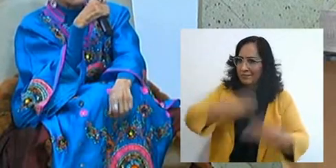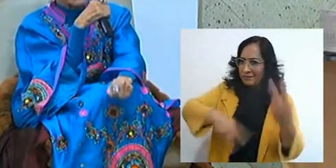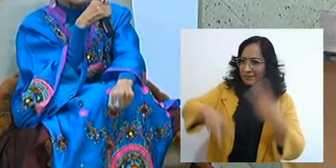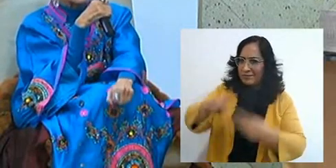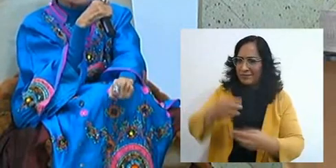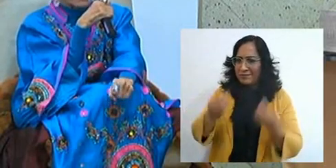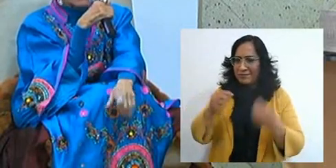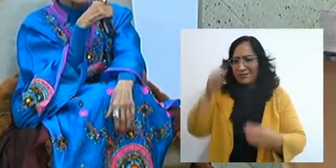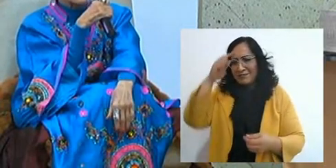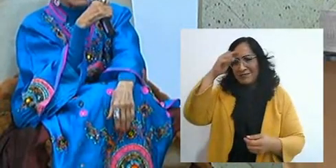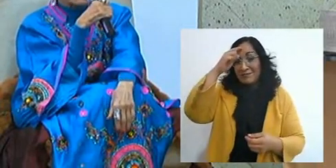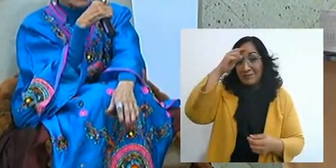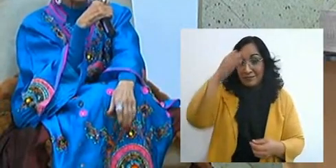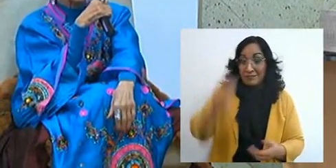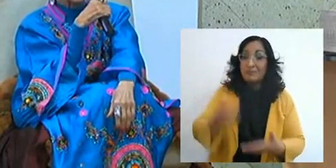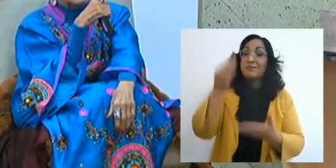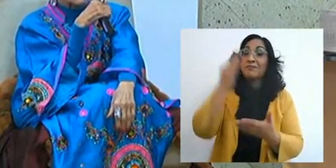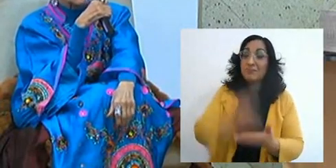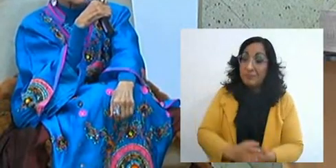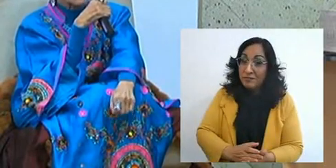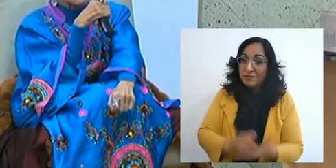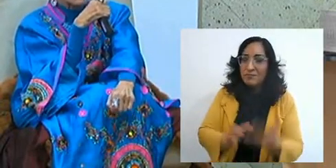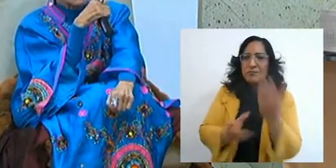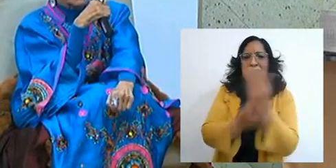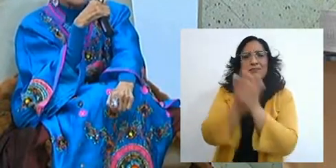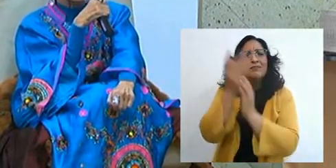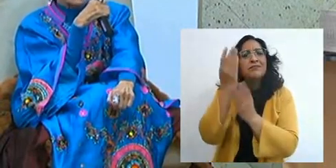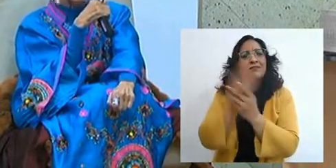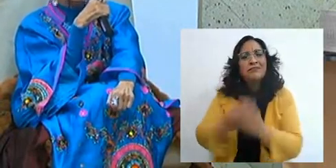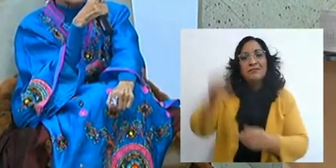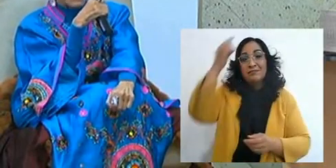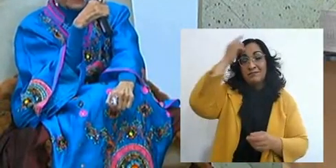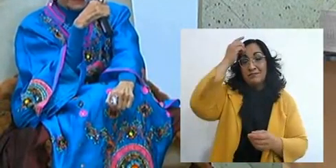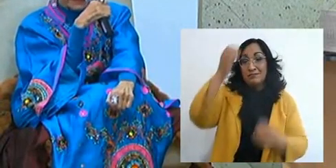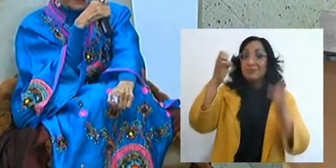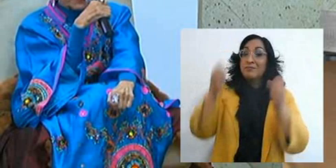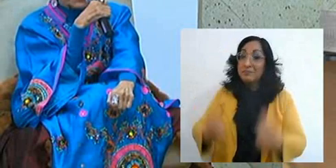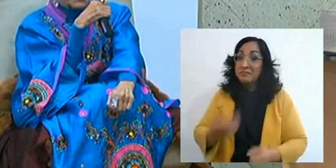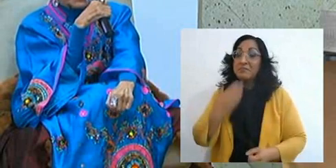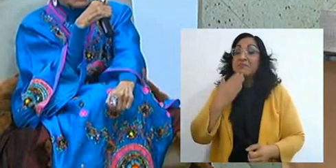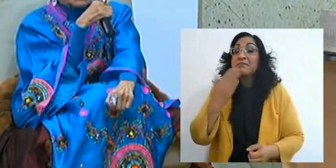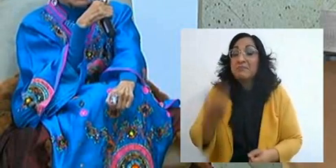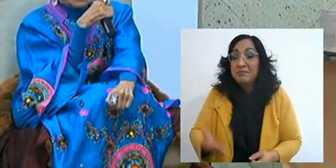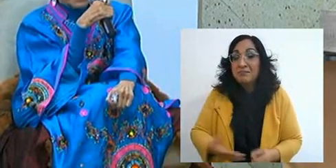and only taken by the hand of the Lord, we will get ahead,